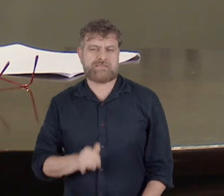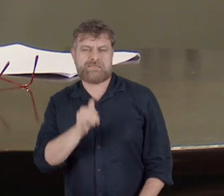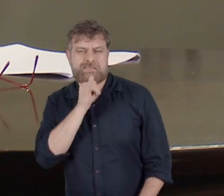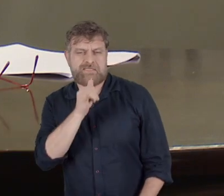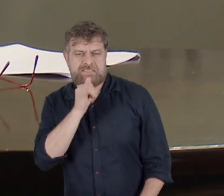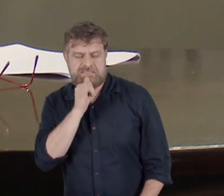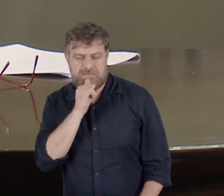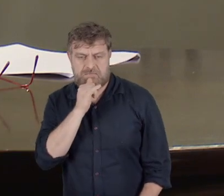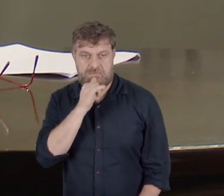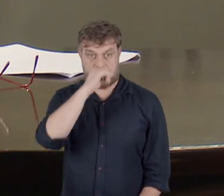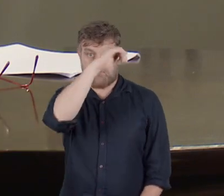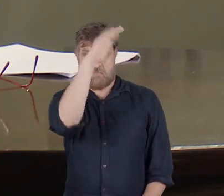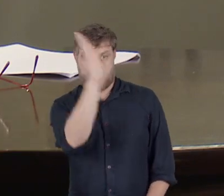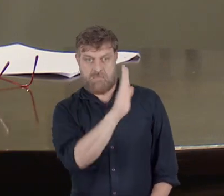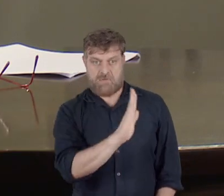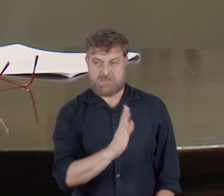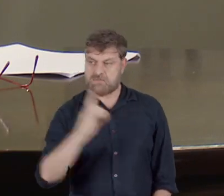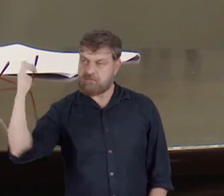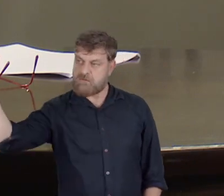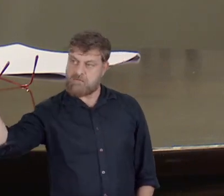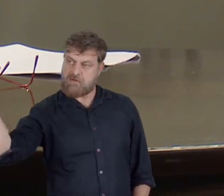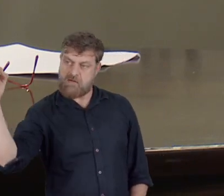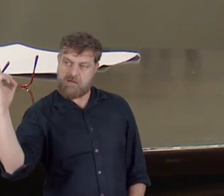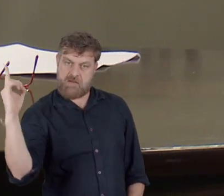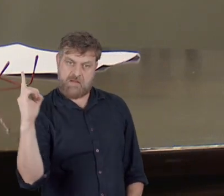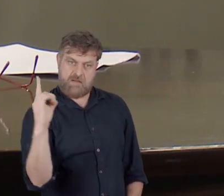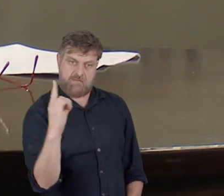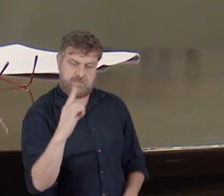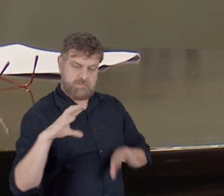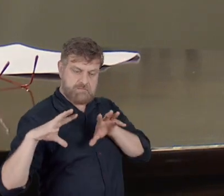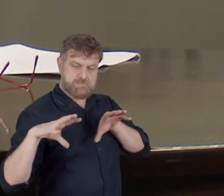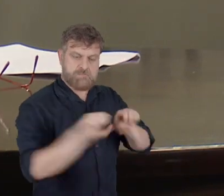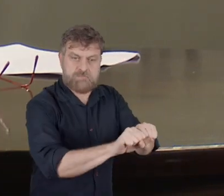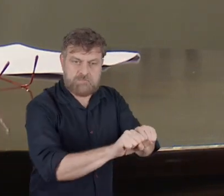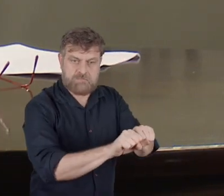to apply in Brazil the paternal power